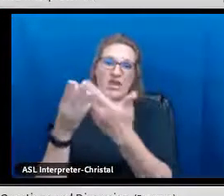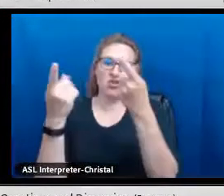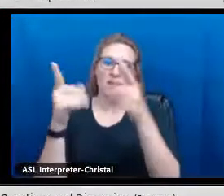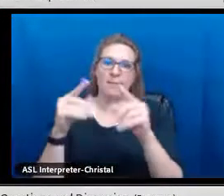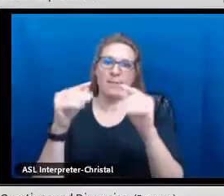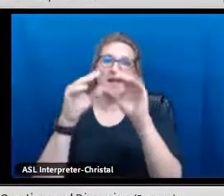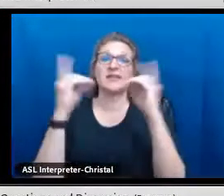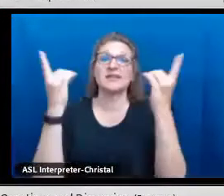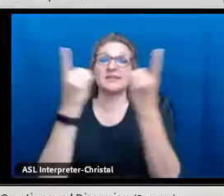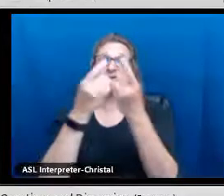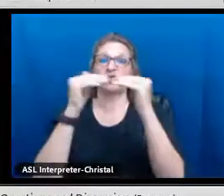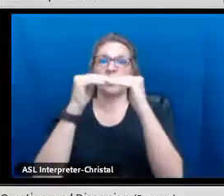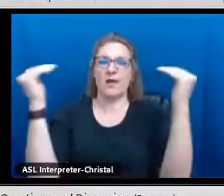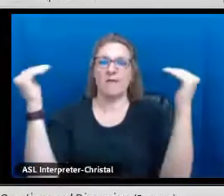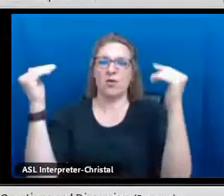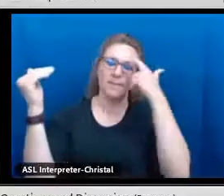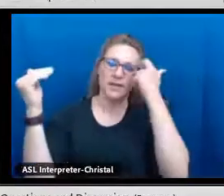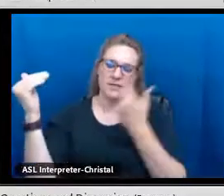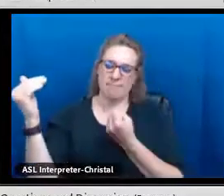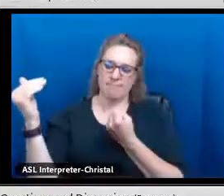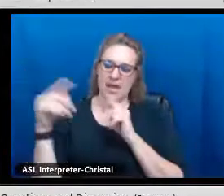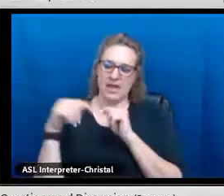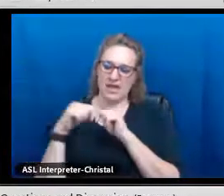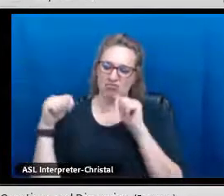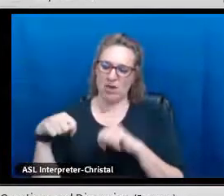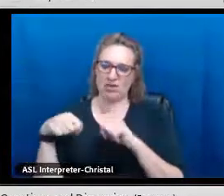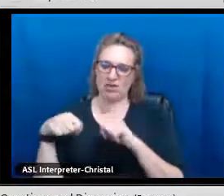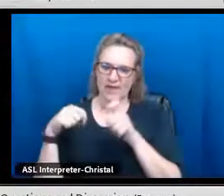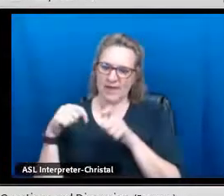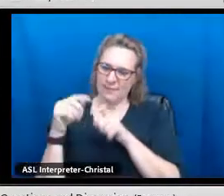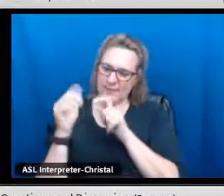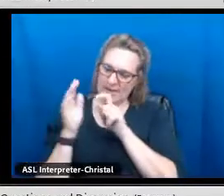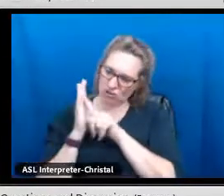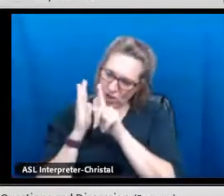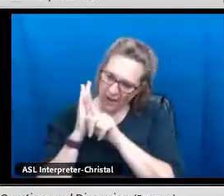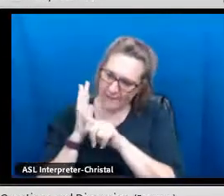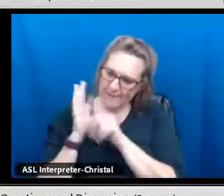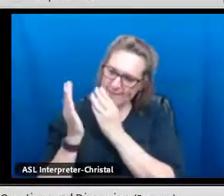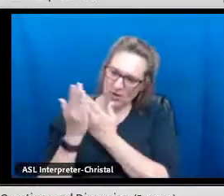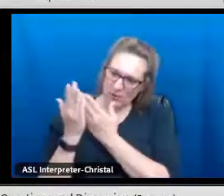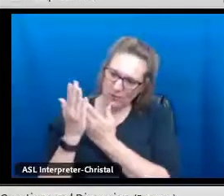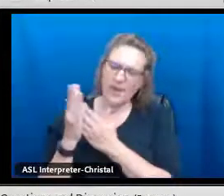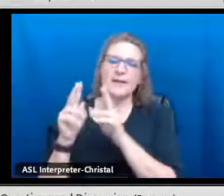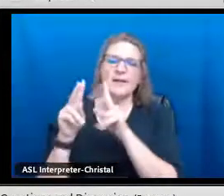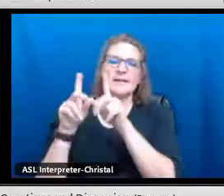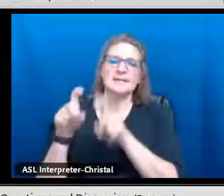having everything reported to district office and having that verification take place at